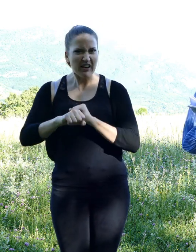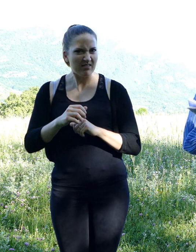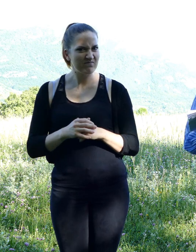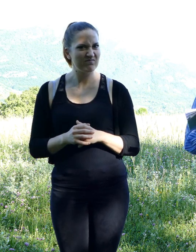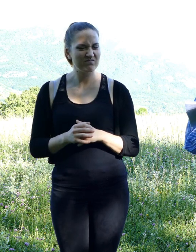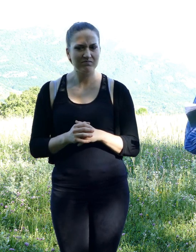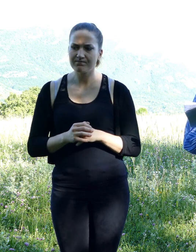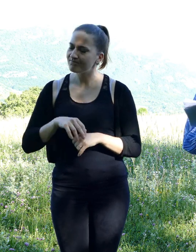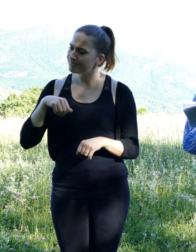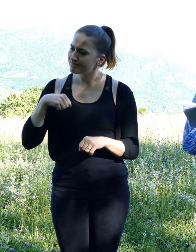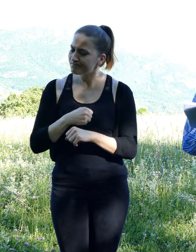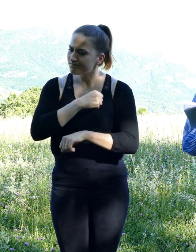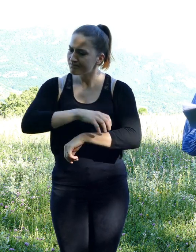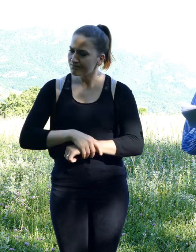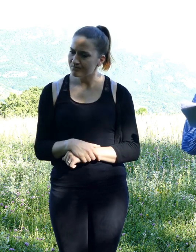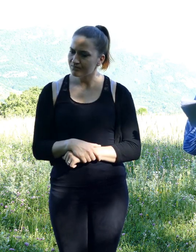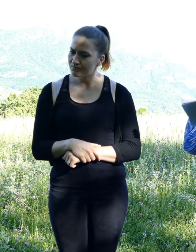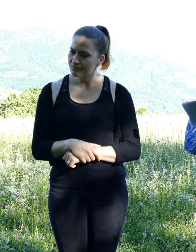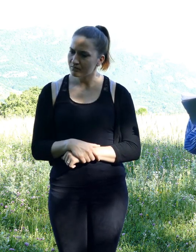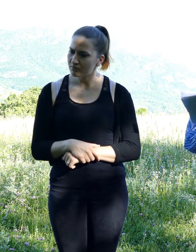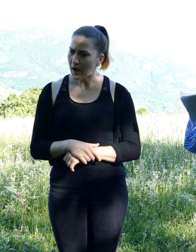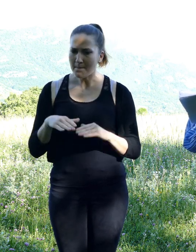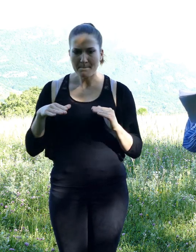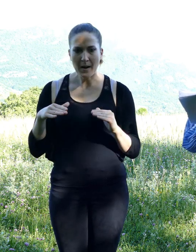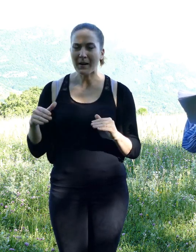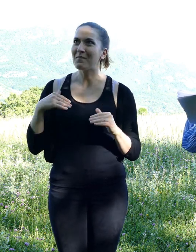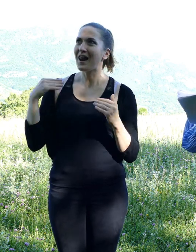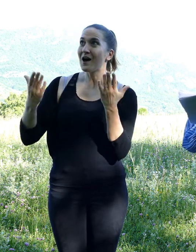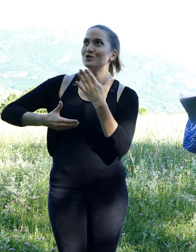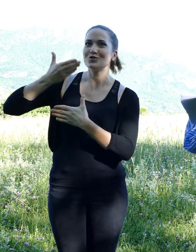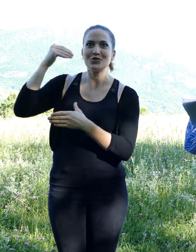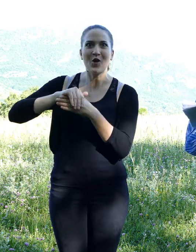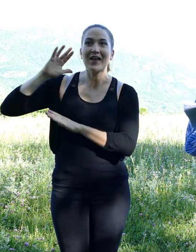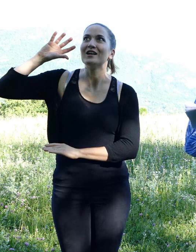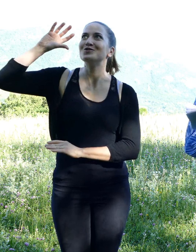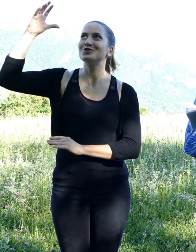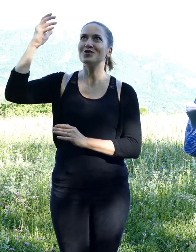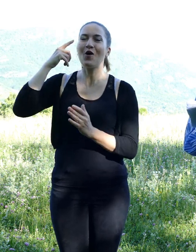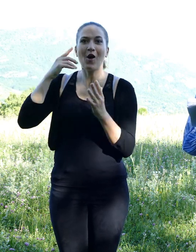"Holy Hazelnut" he thought; I cannot just lay in my hut during such a beautiful day of spring.